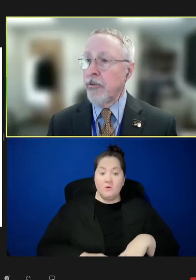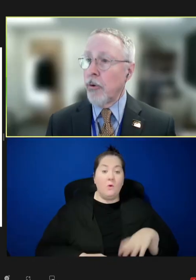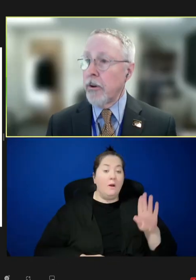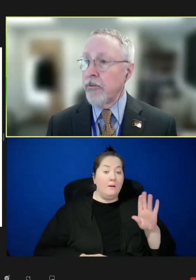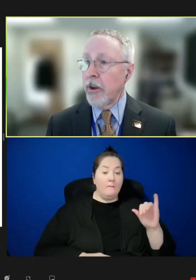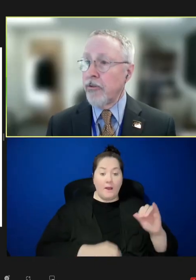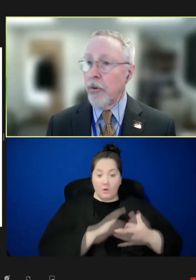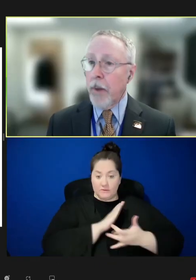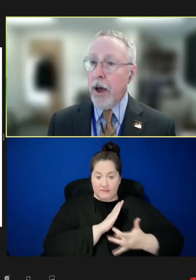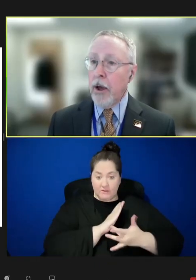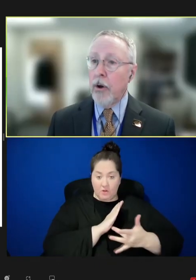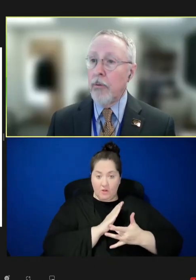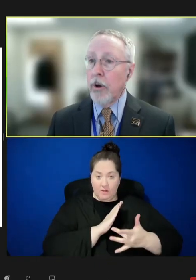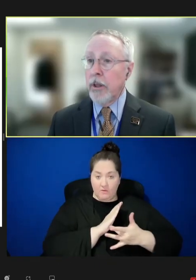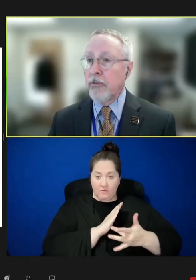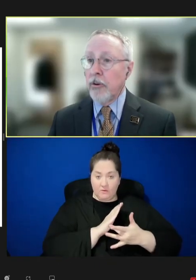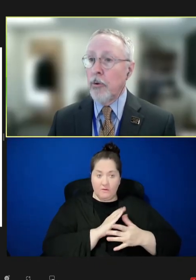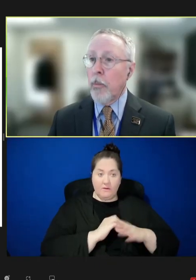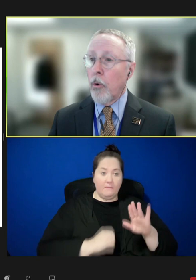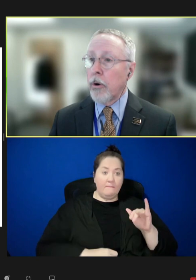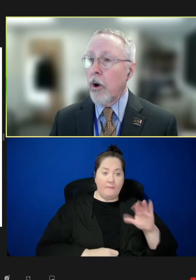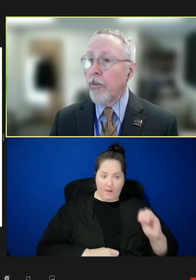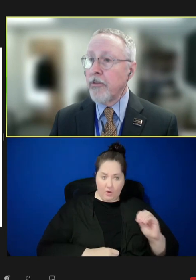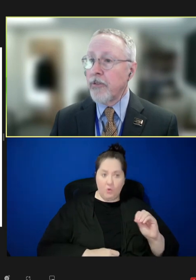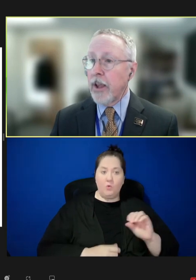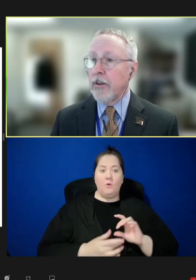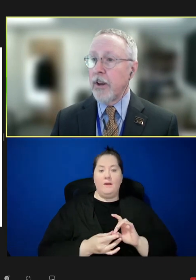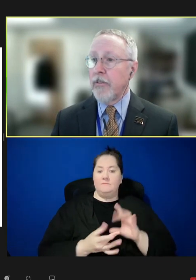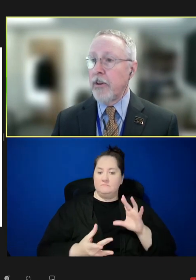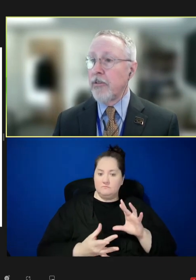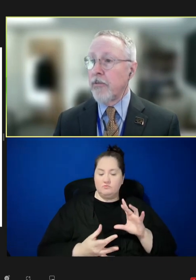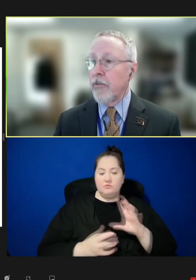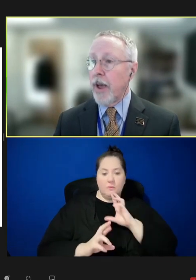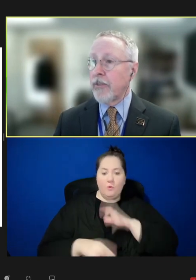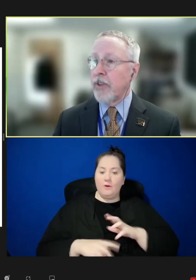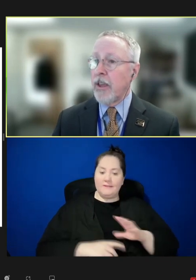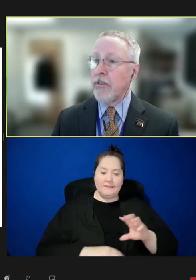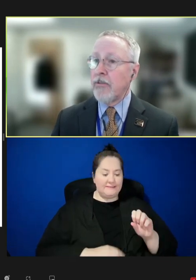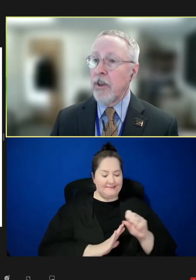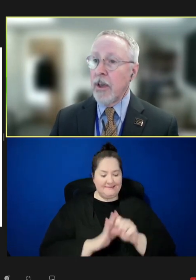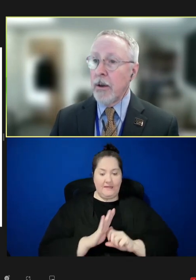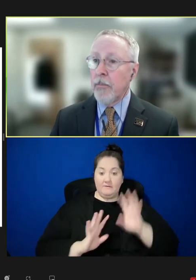Organization, or BIO, released a new report called The State of Innovation for Vaccines and